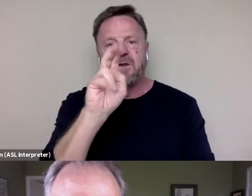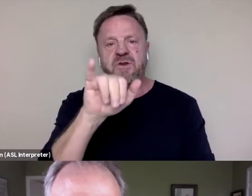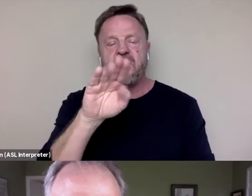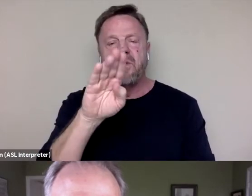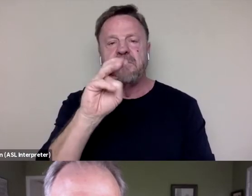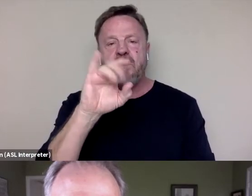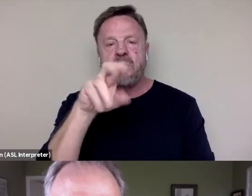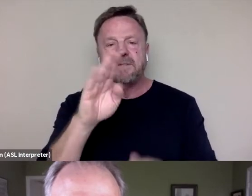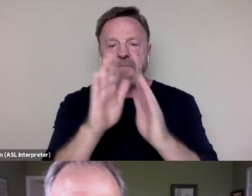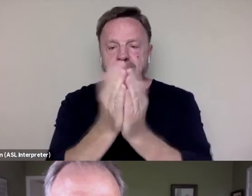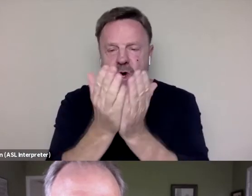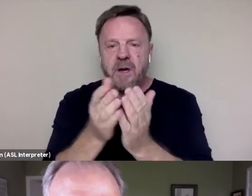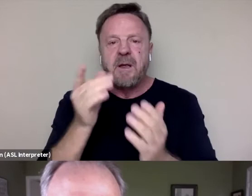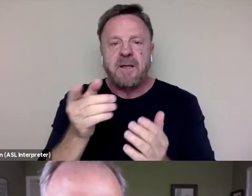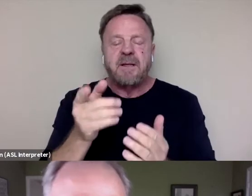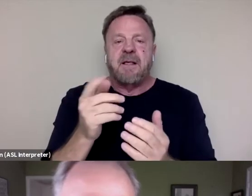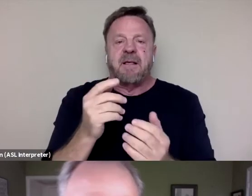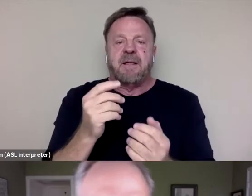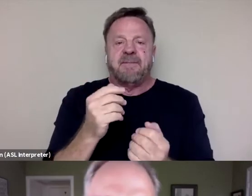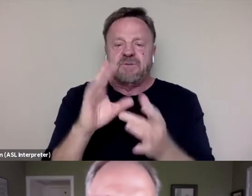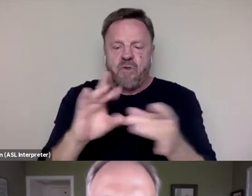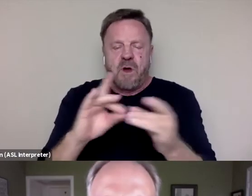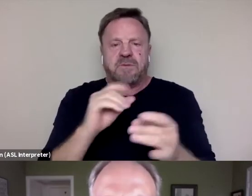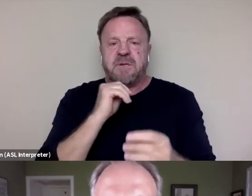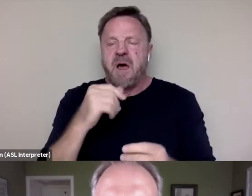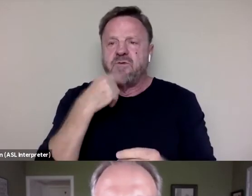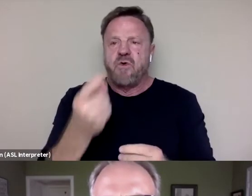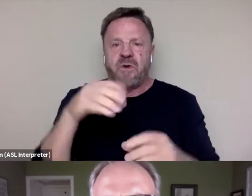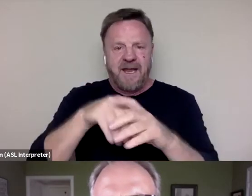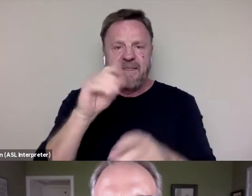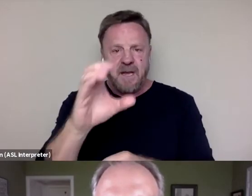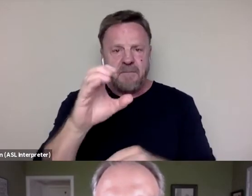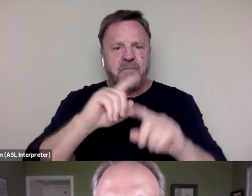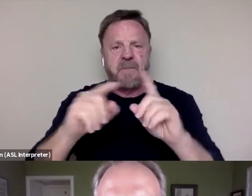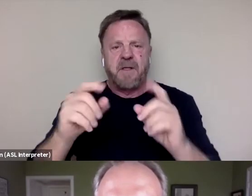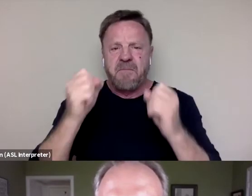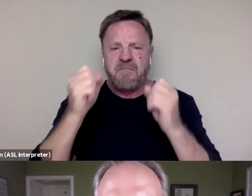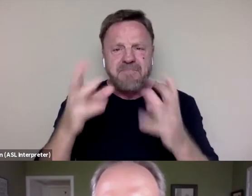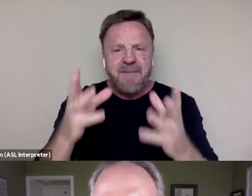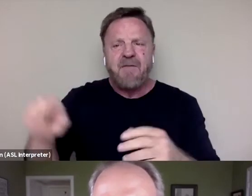Pecola Breedlove's story was not told in a documentary but there are many Pecola Breedloves walking around.